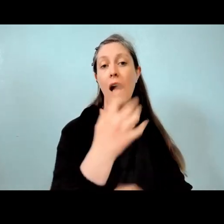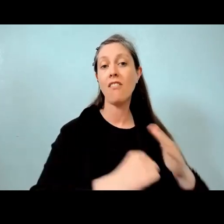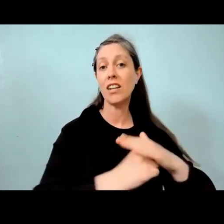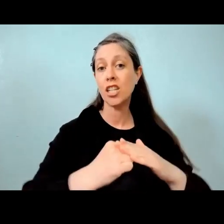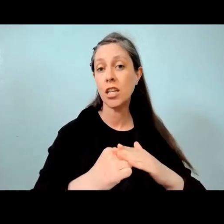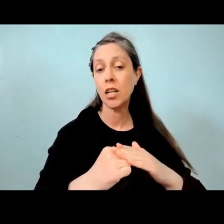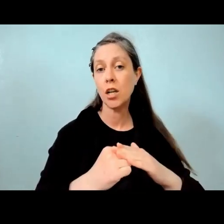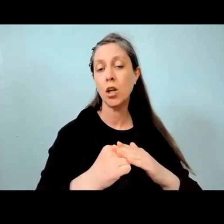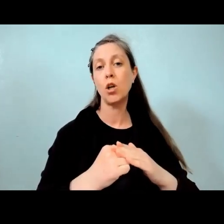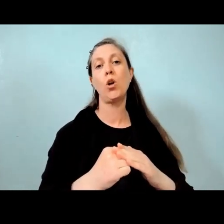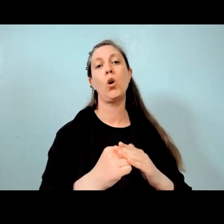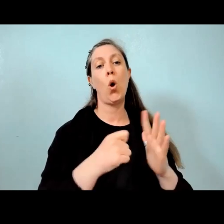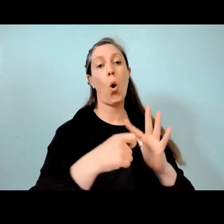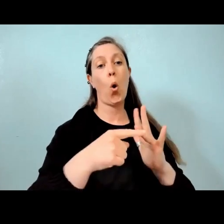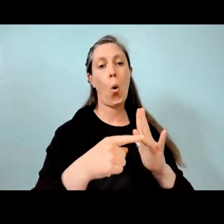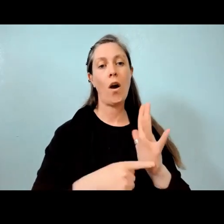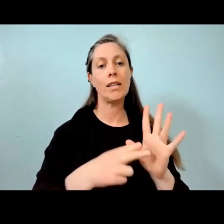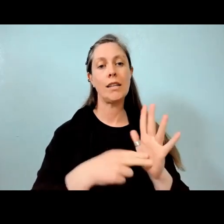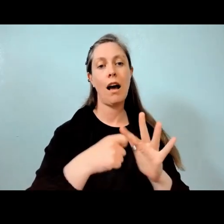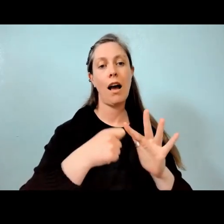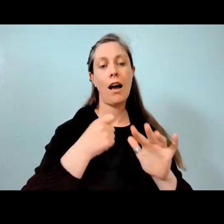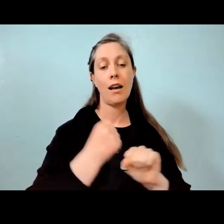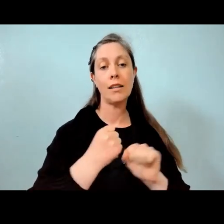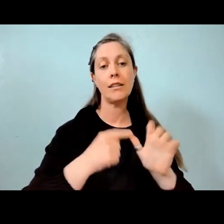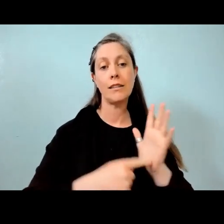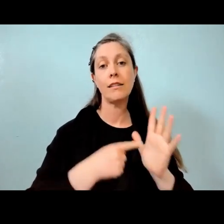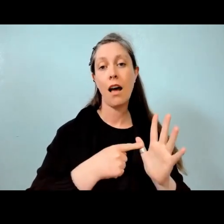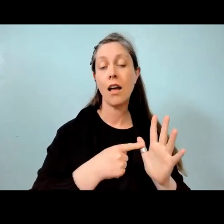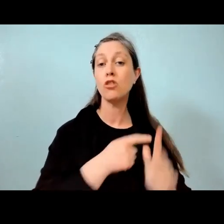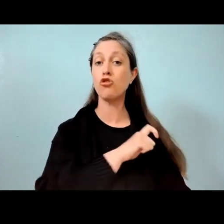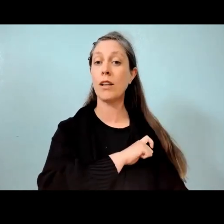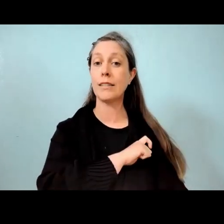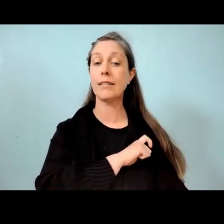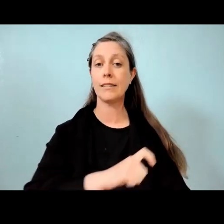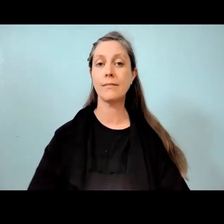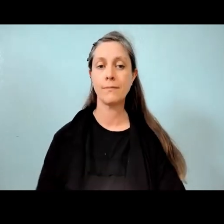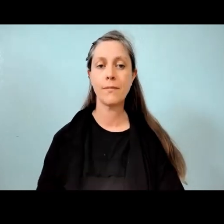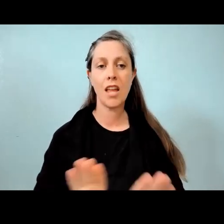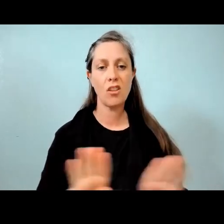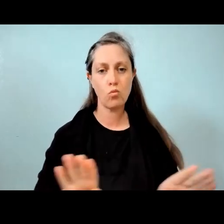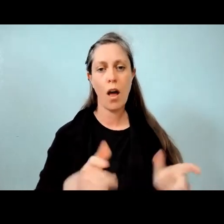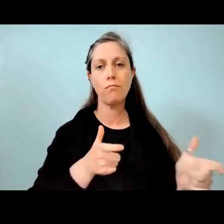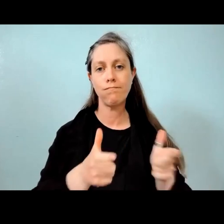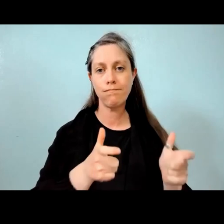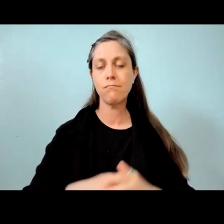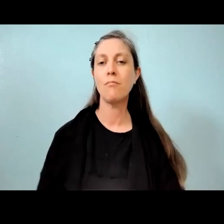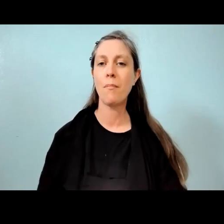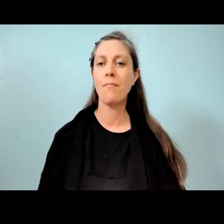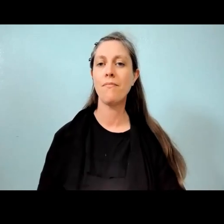and an ambassador for Breast Cancer Foundation. Jonathan and Stacey will share insights